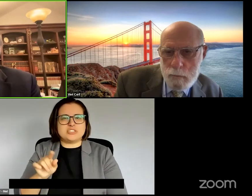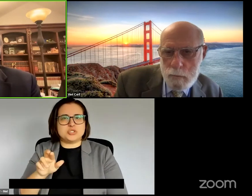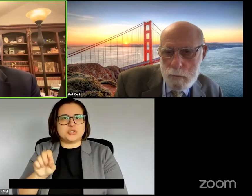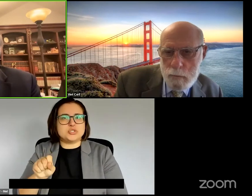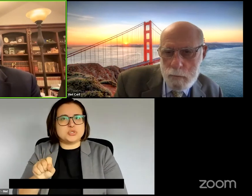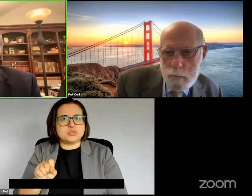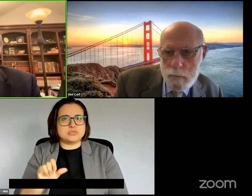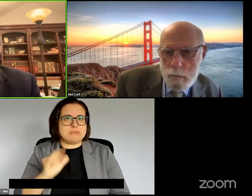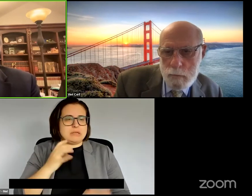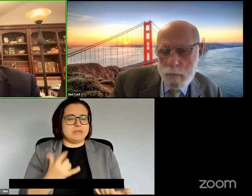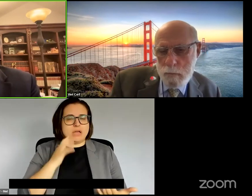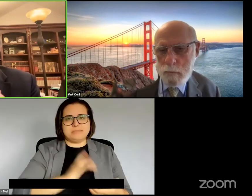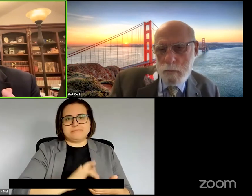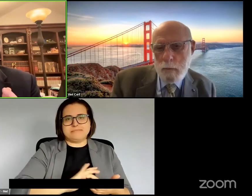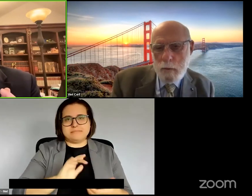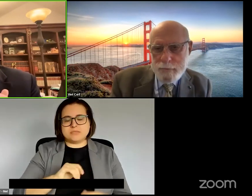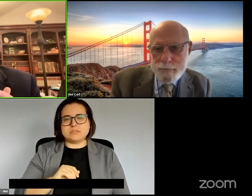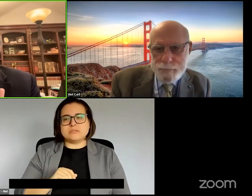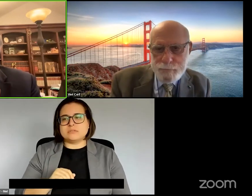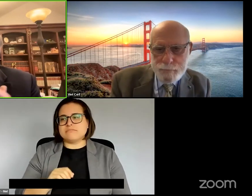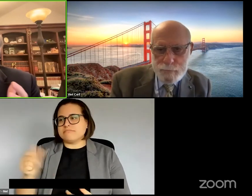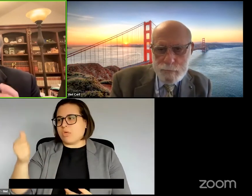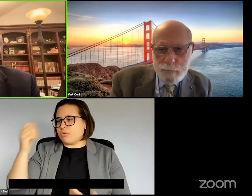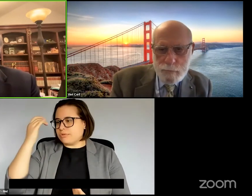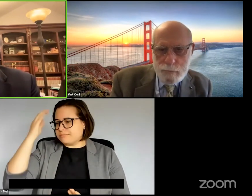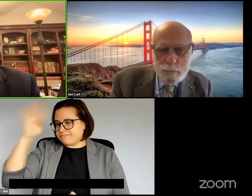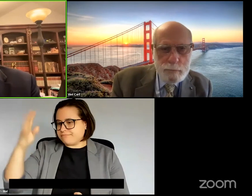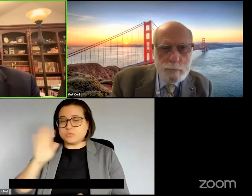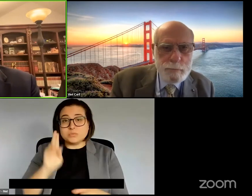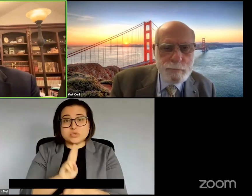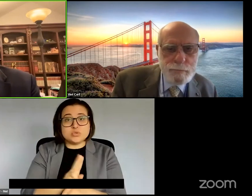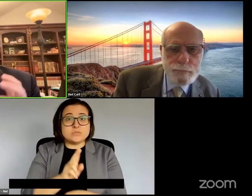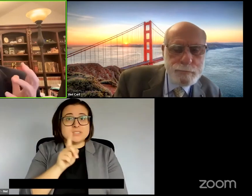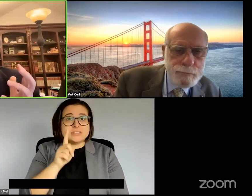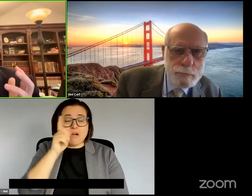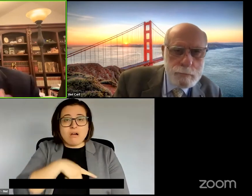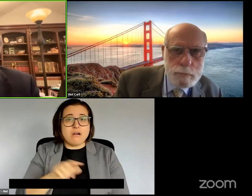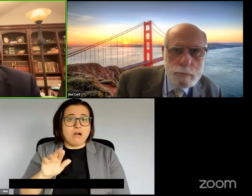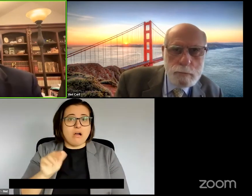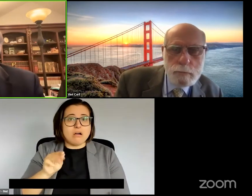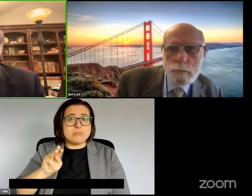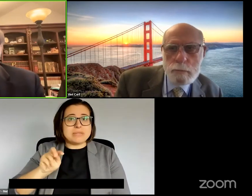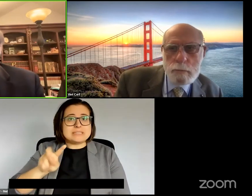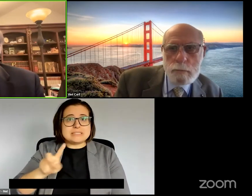Will we be using augmentative reality displays, both to augment our world or to go into an entirely different world?